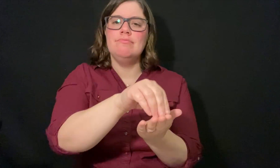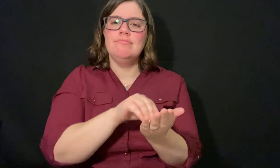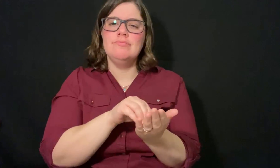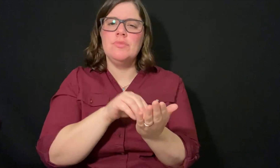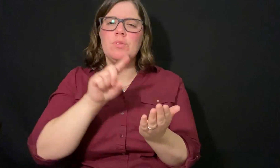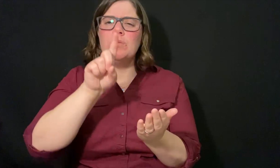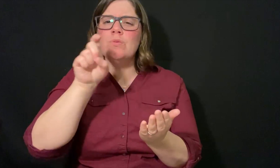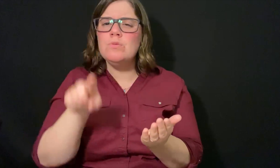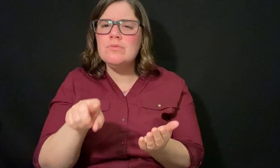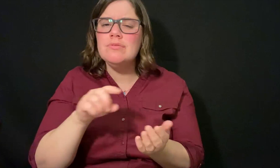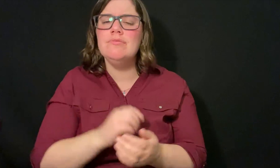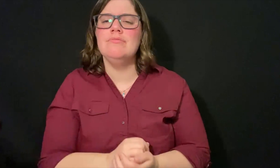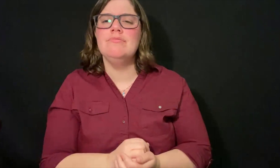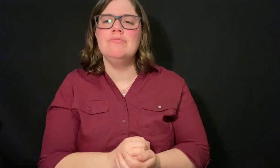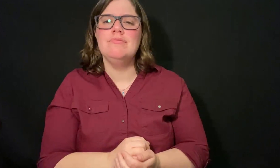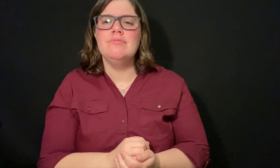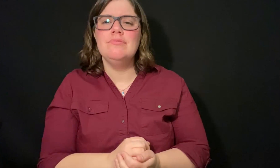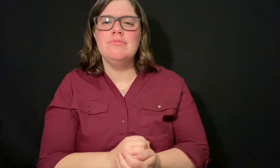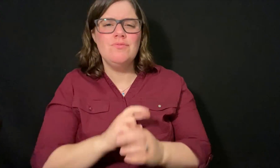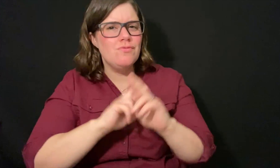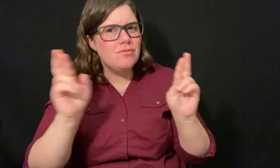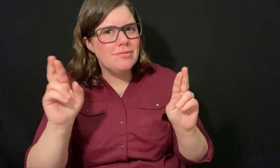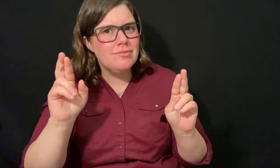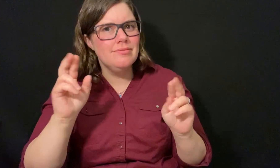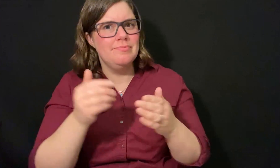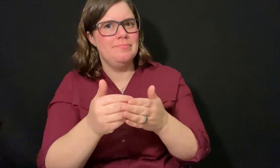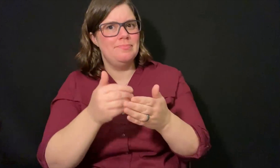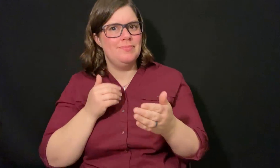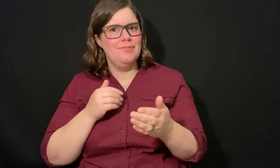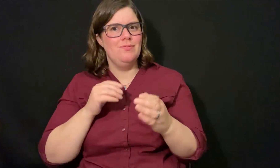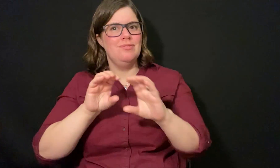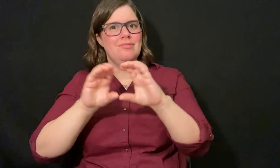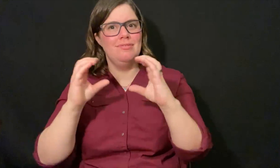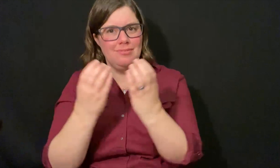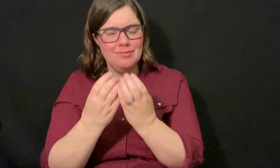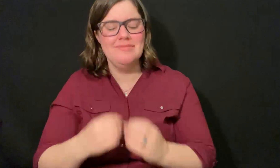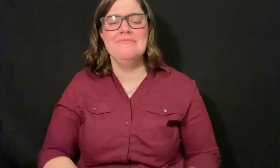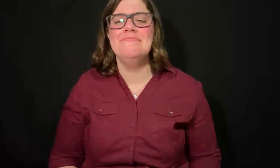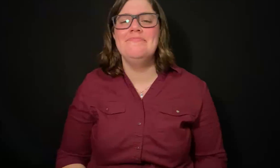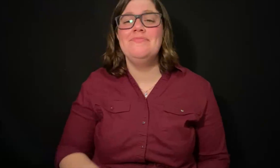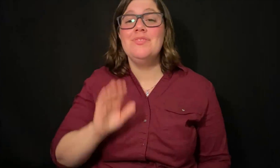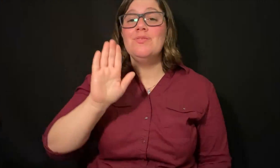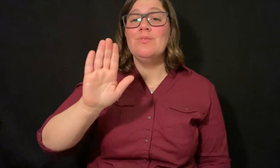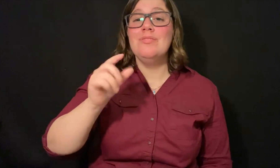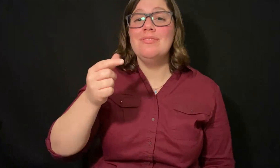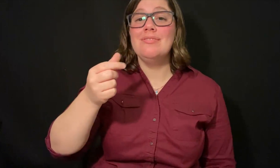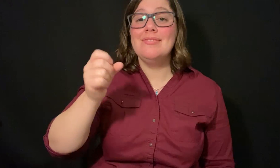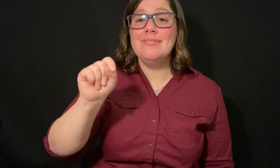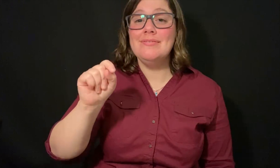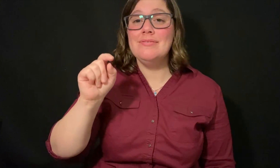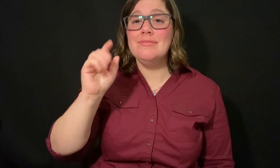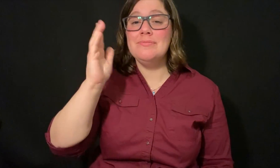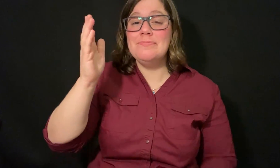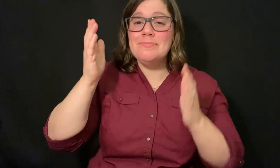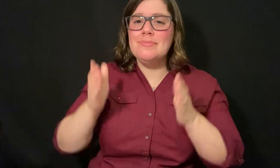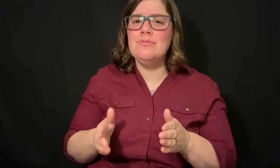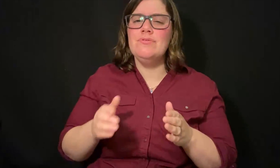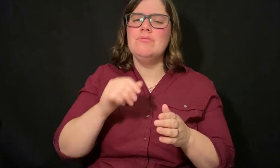They should be ready before class starts. Your guest should not take the whole class time lecturing.